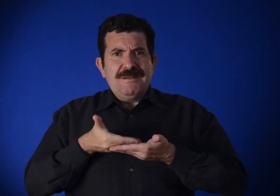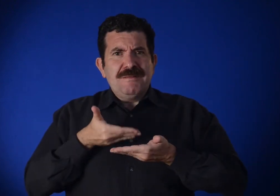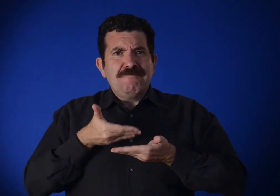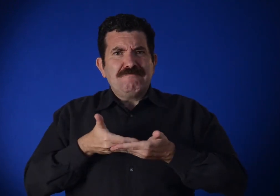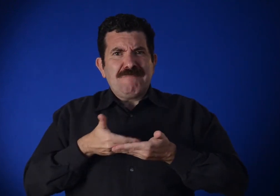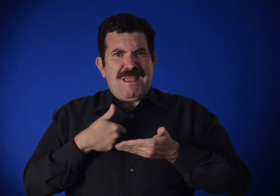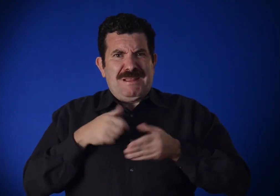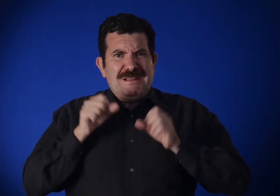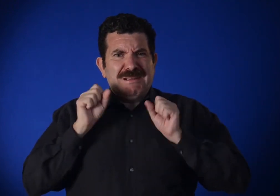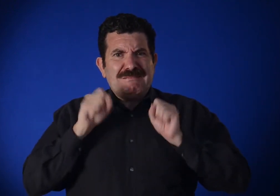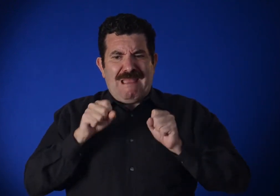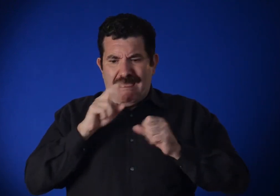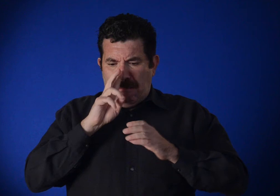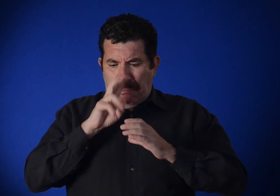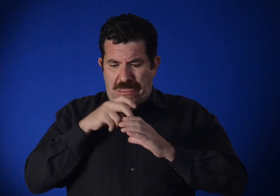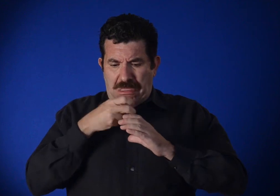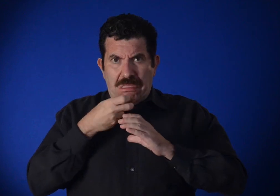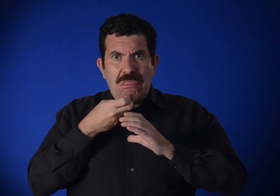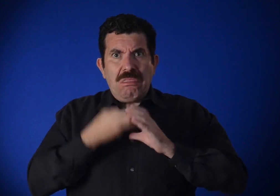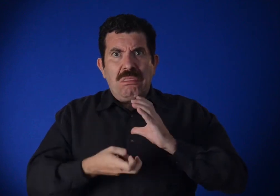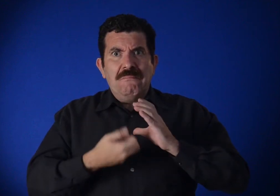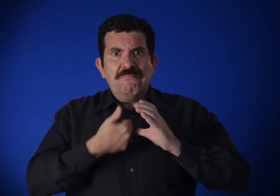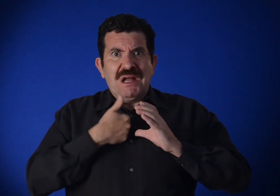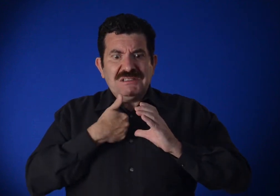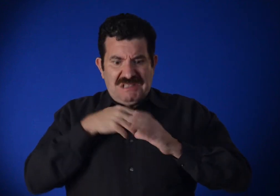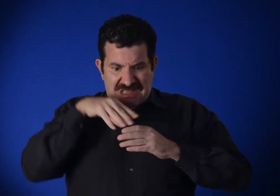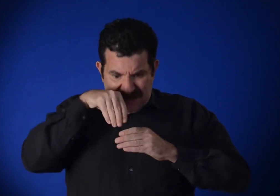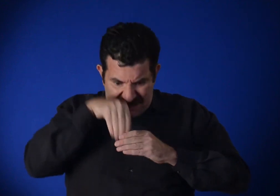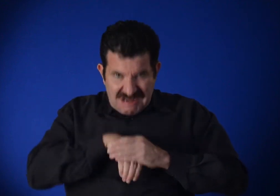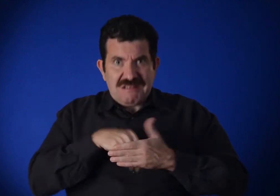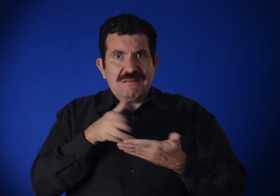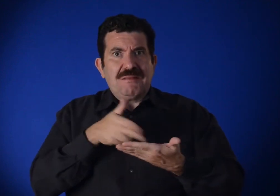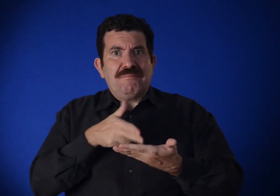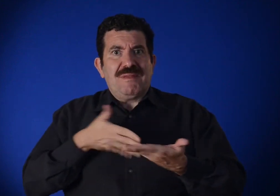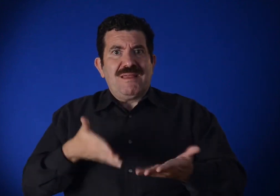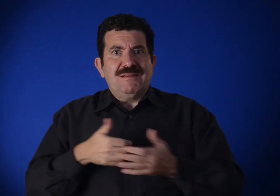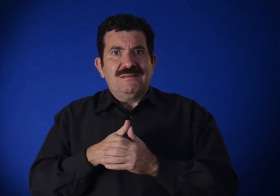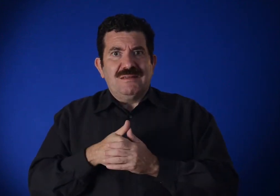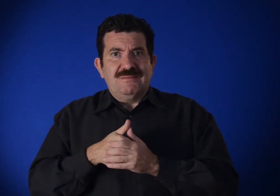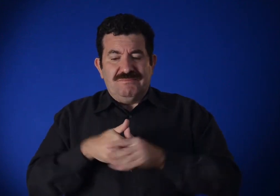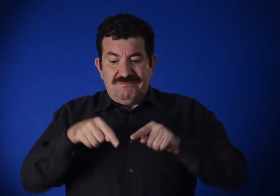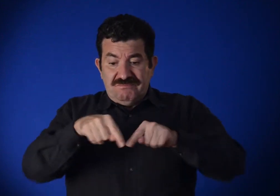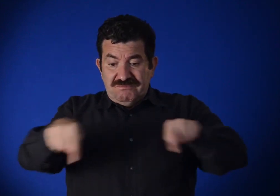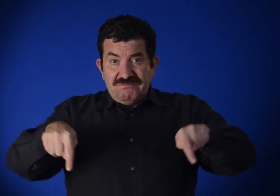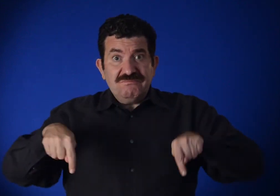I feel nearer, more part of the painting,